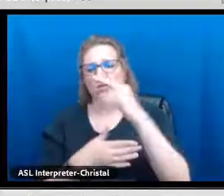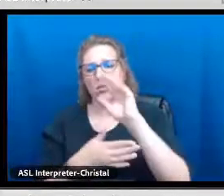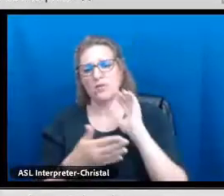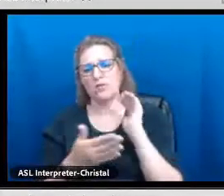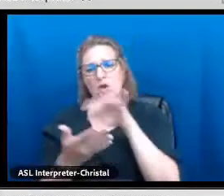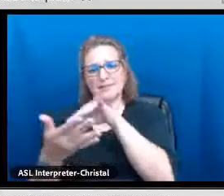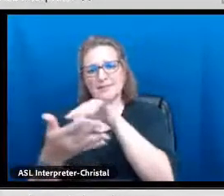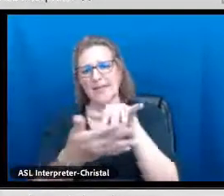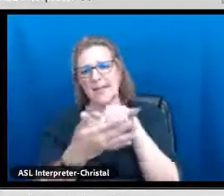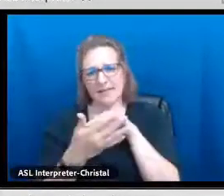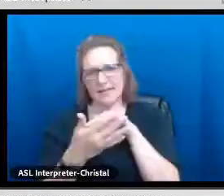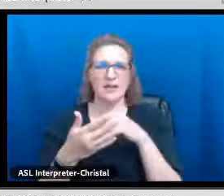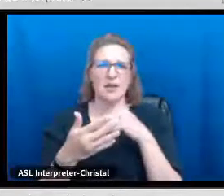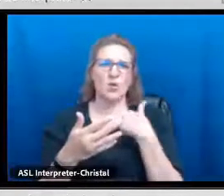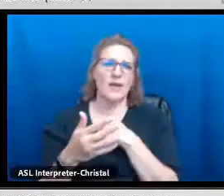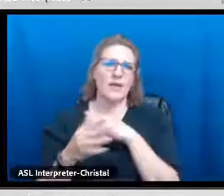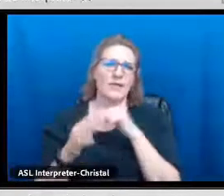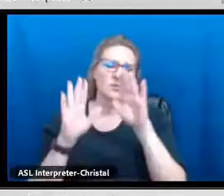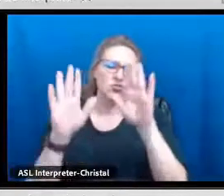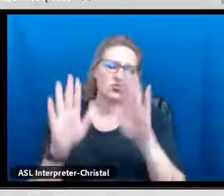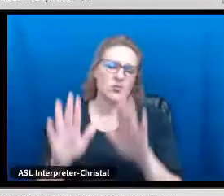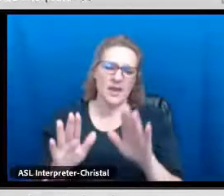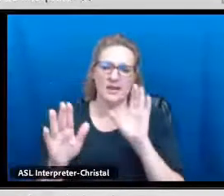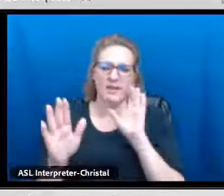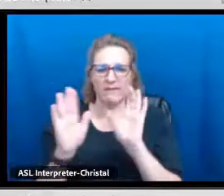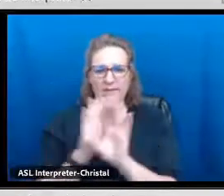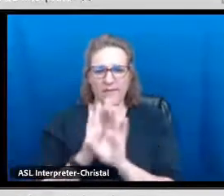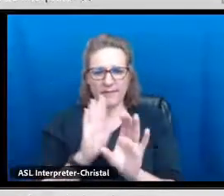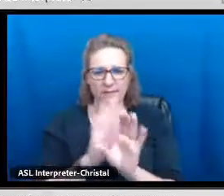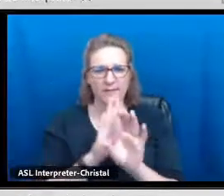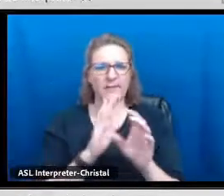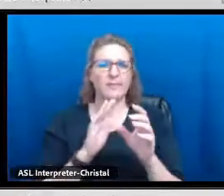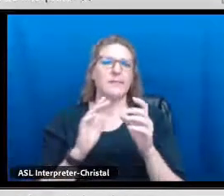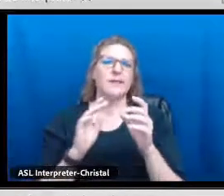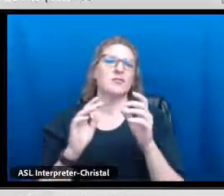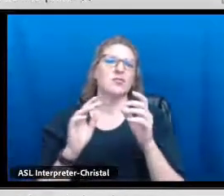There are some resources such as the Ask A REL there.